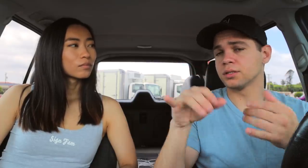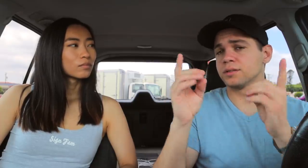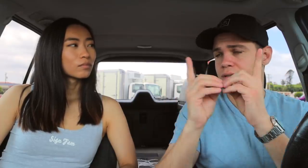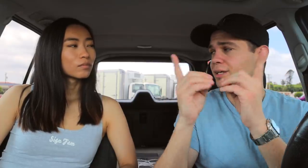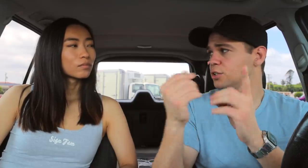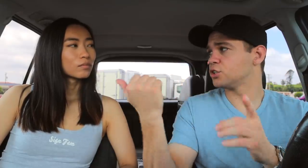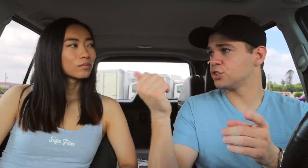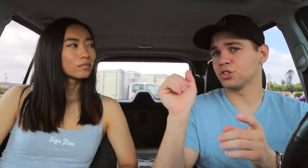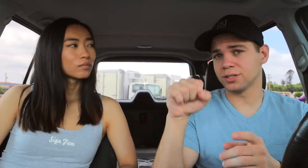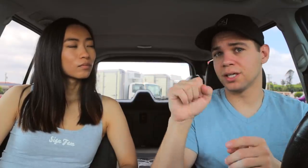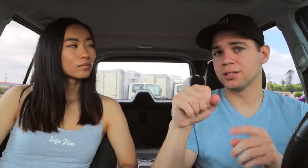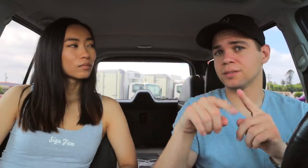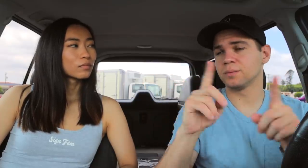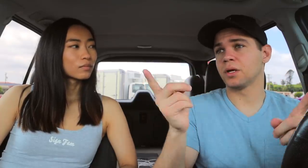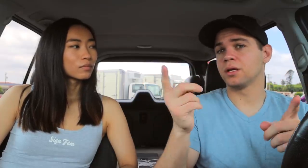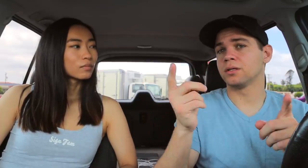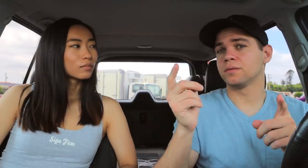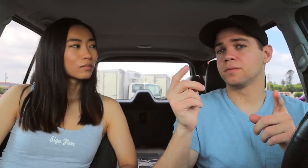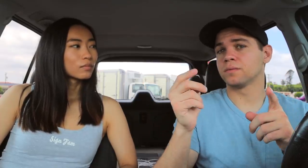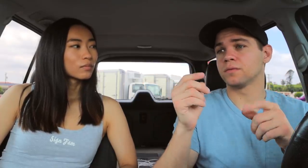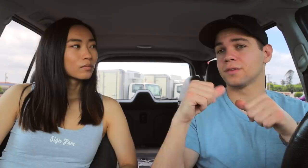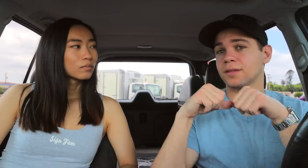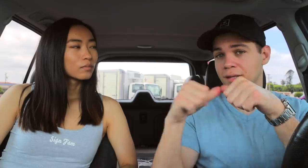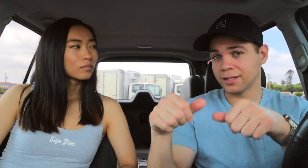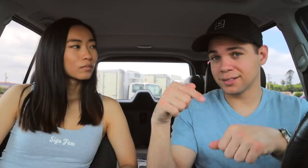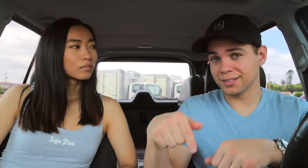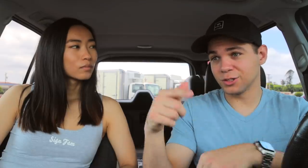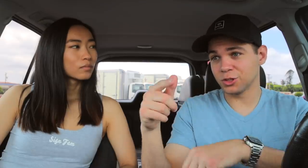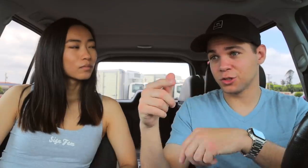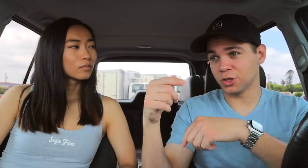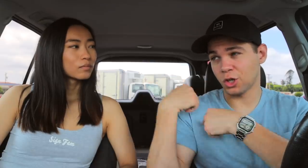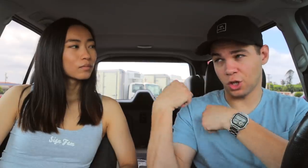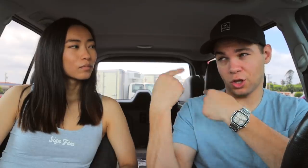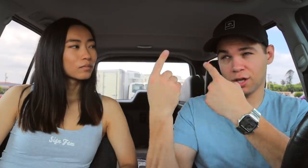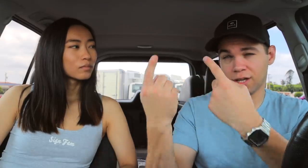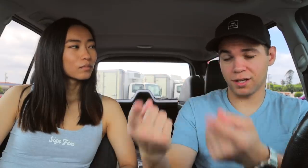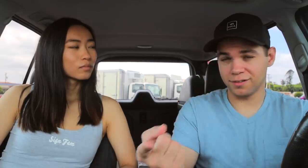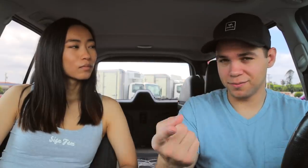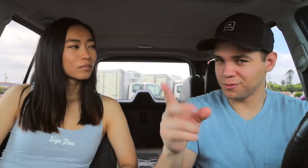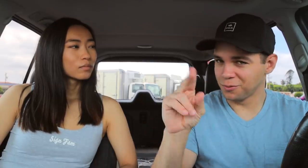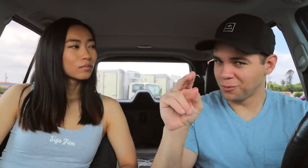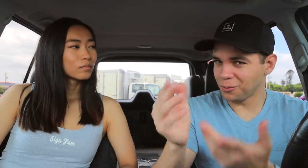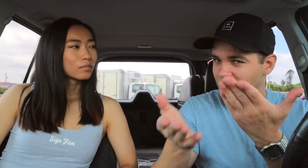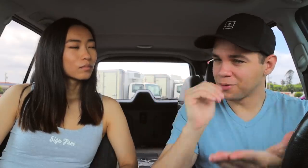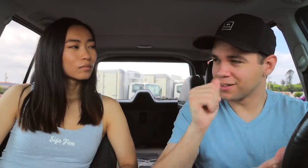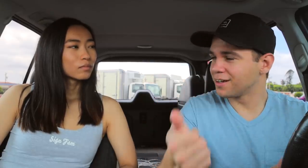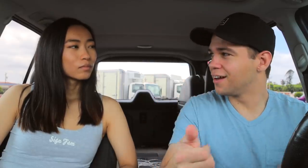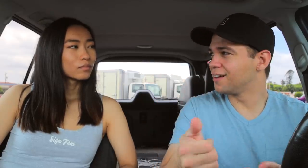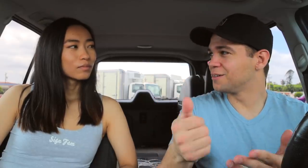I might still date her, yes. But to last this long, no. Probably not.